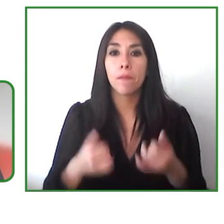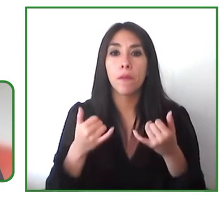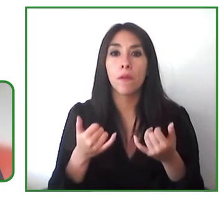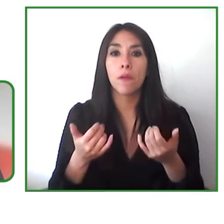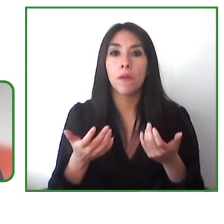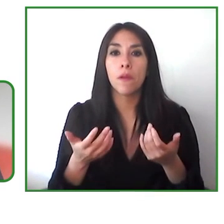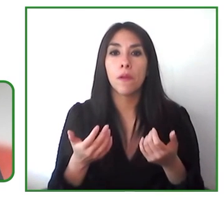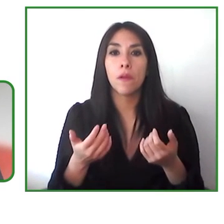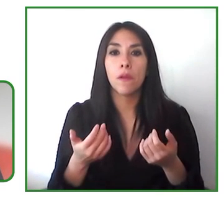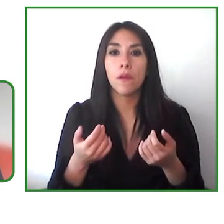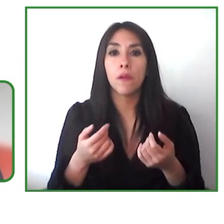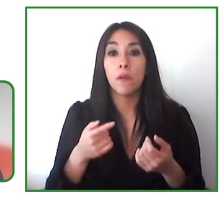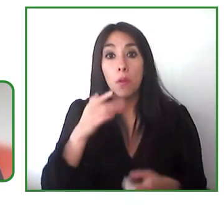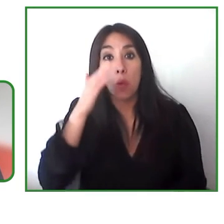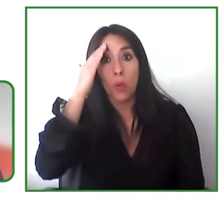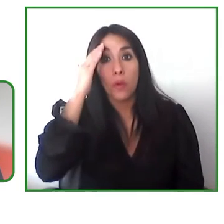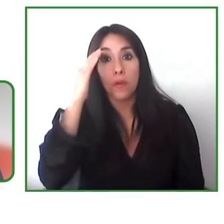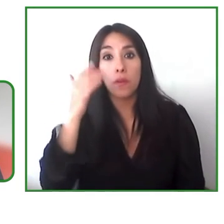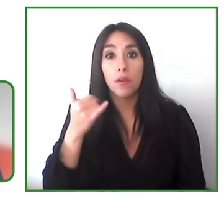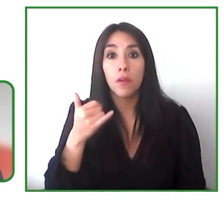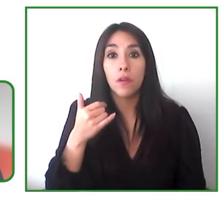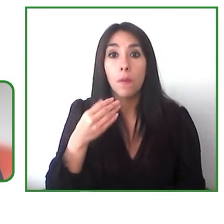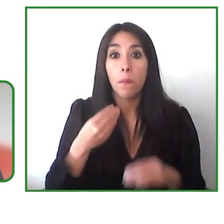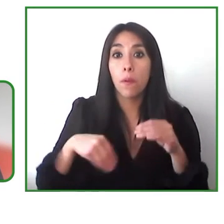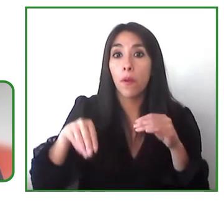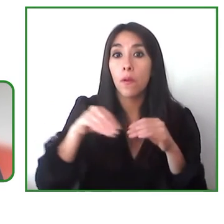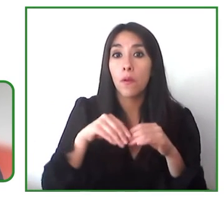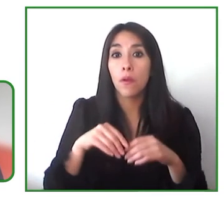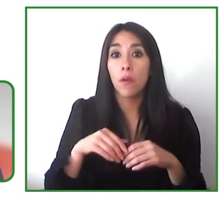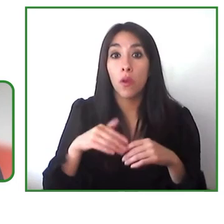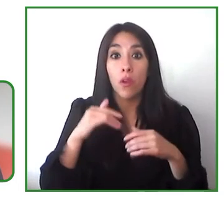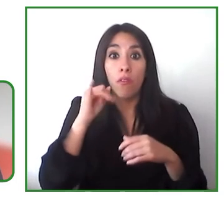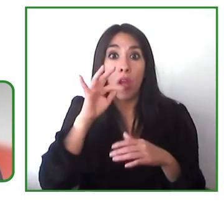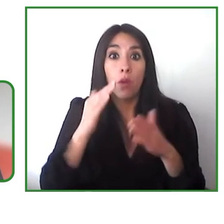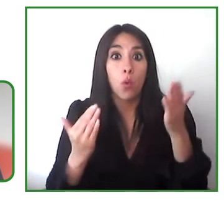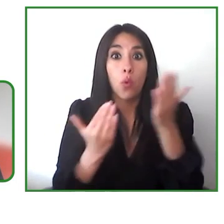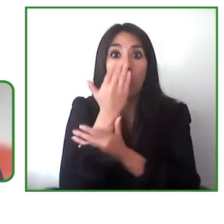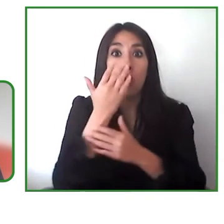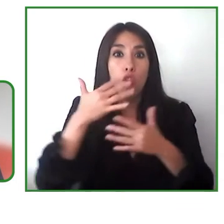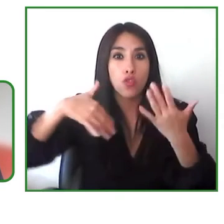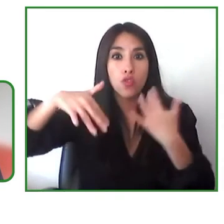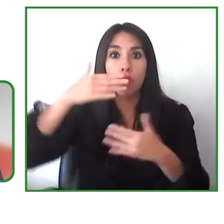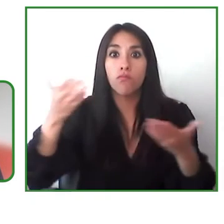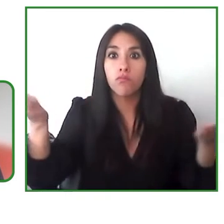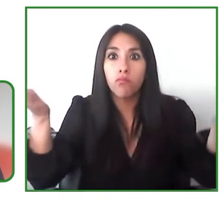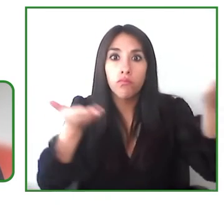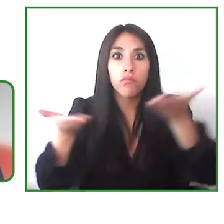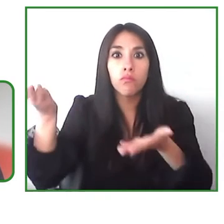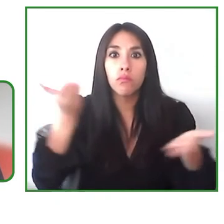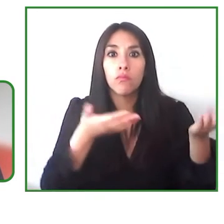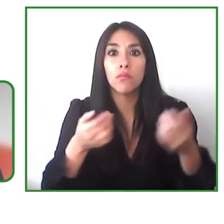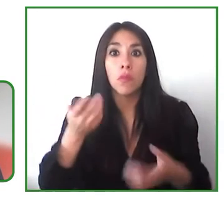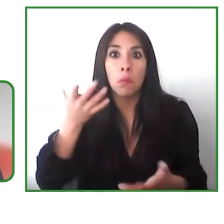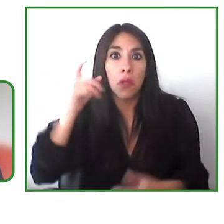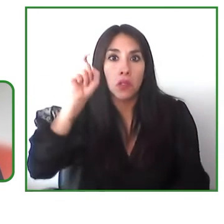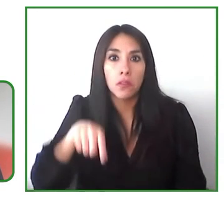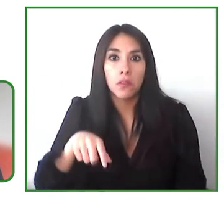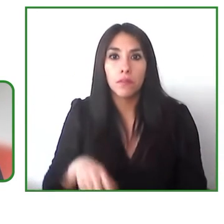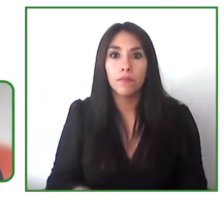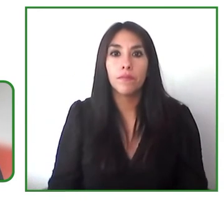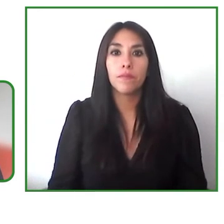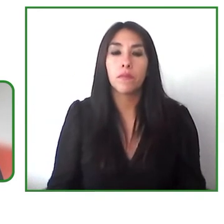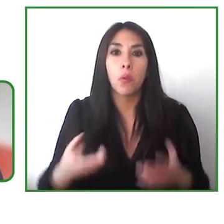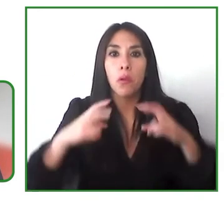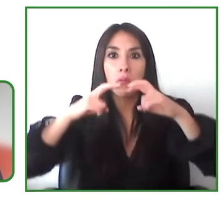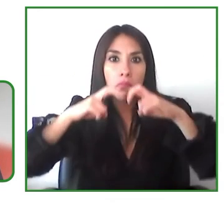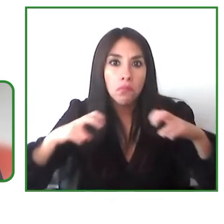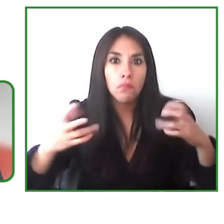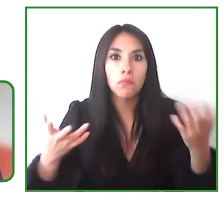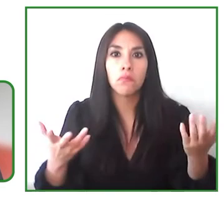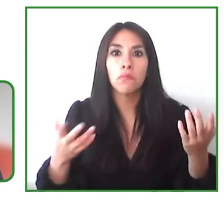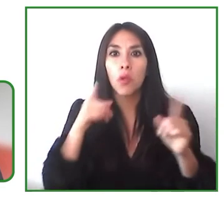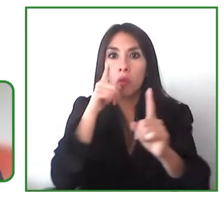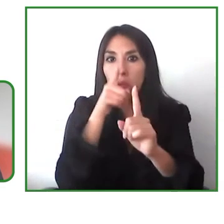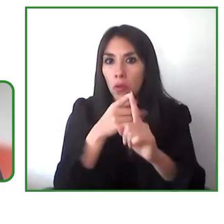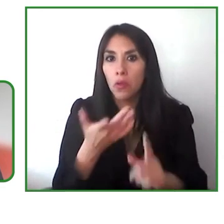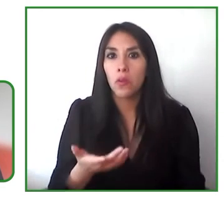else your advice anyone who needs to work and so we know we need that analysis